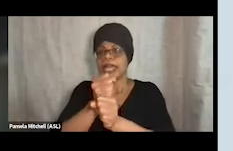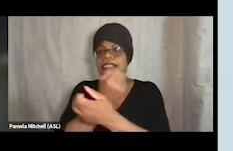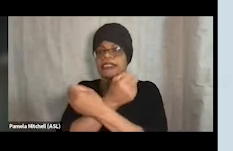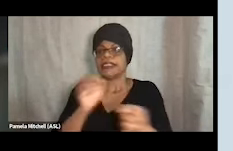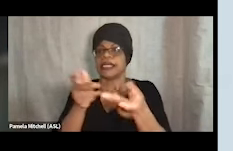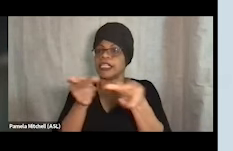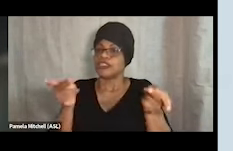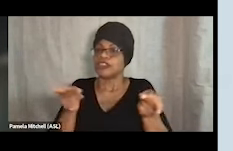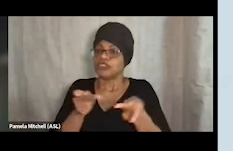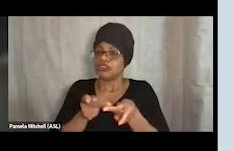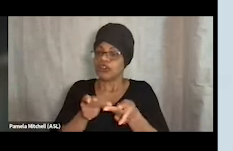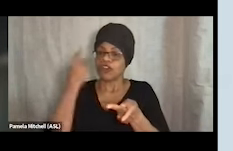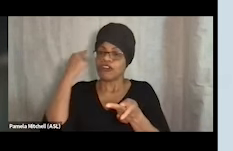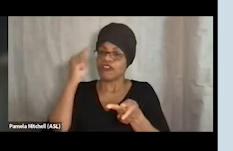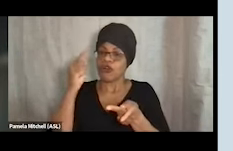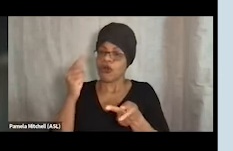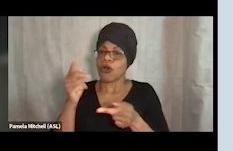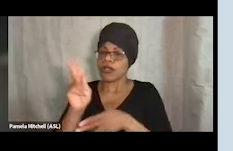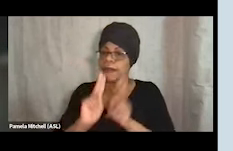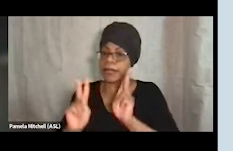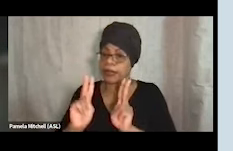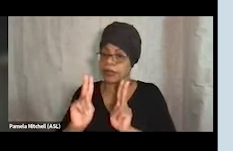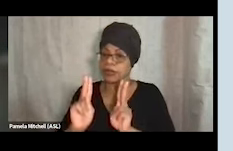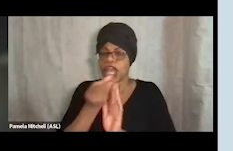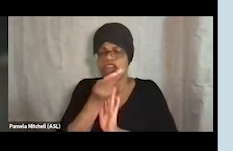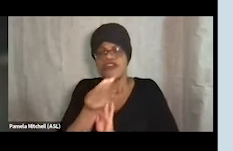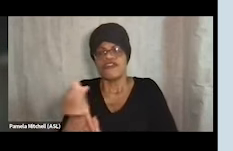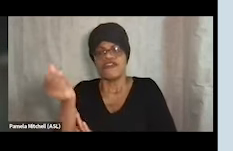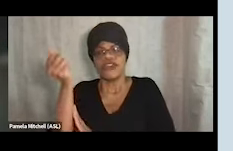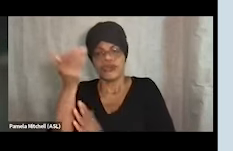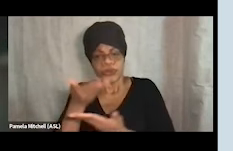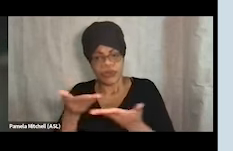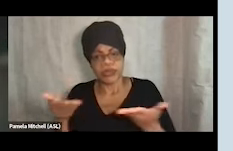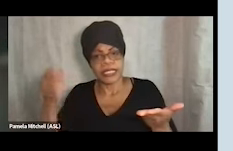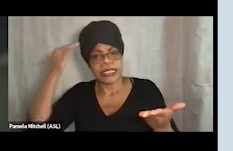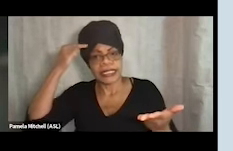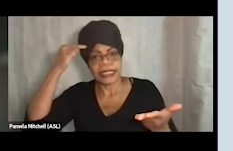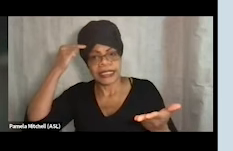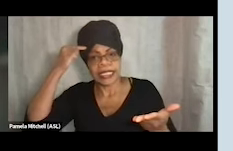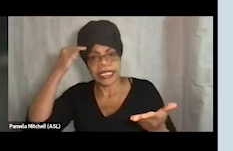So just a couple of things to consider. One is the sobriety requirements.